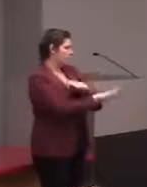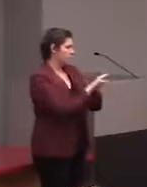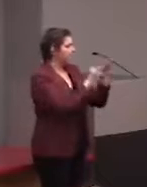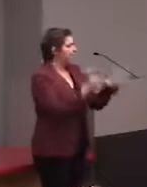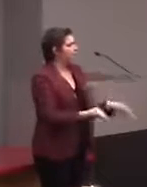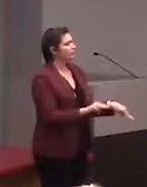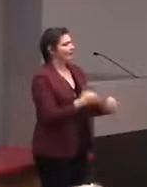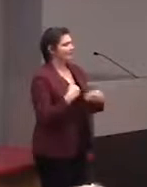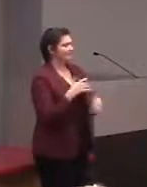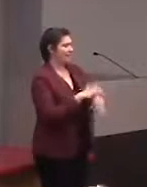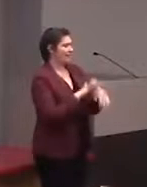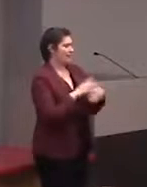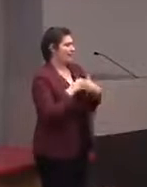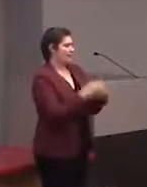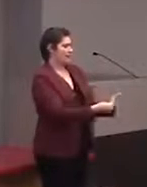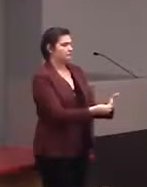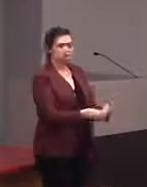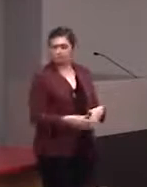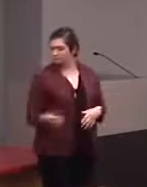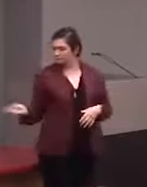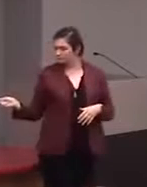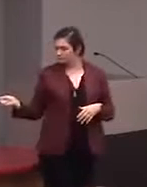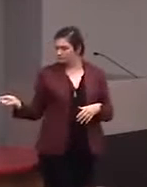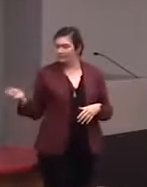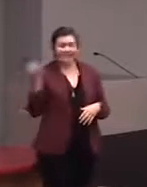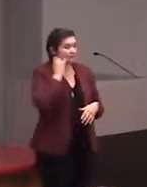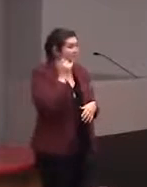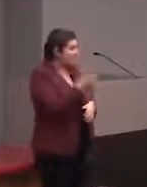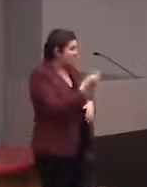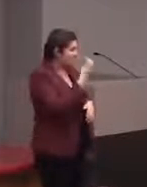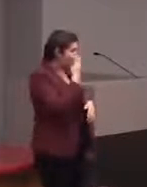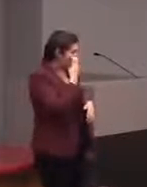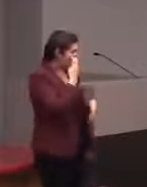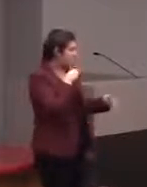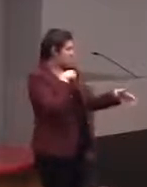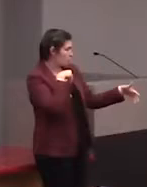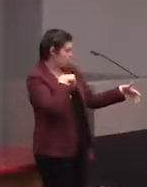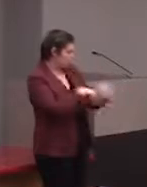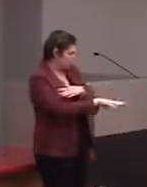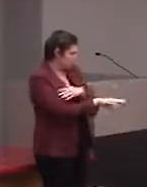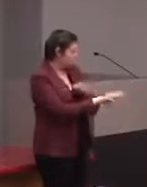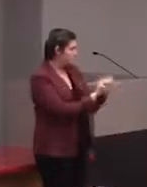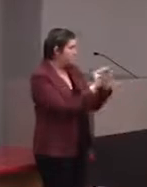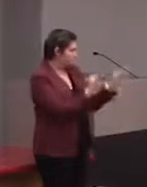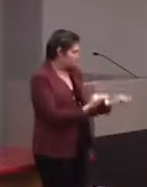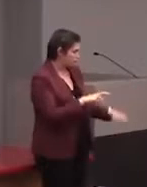So if you're blind and you're going into a museum,